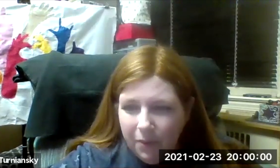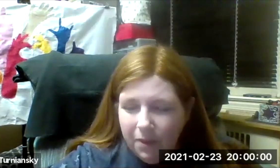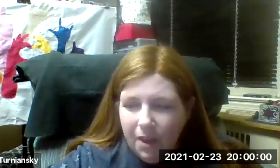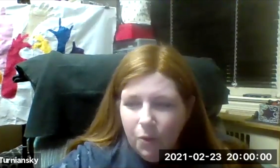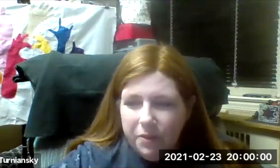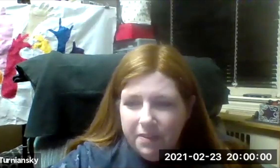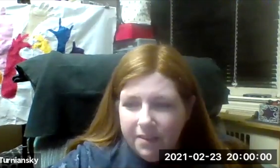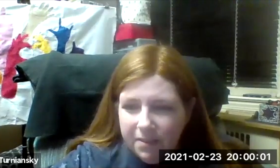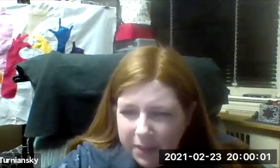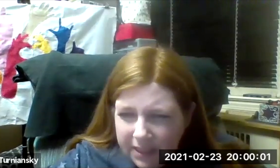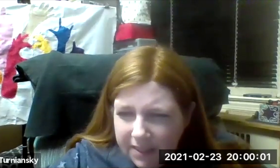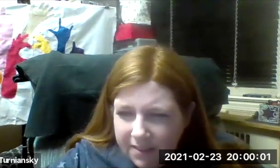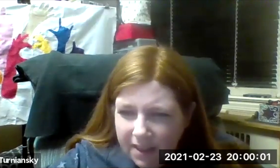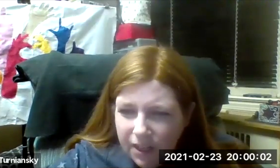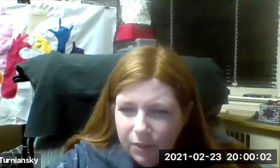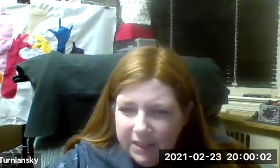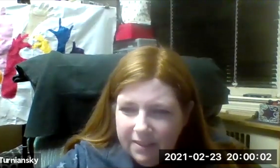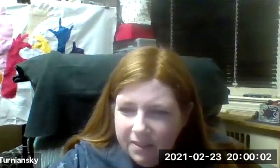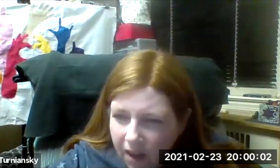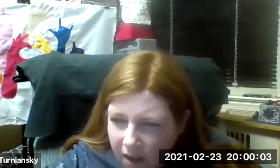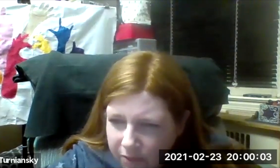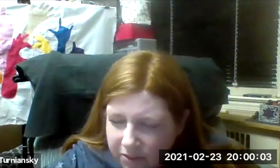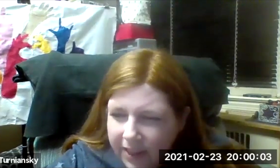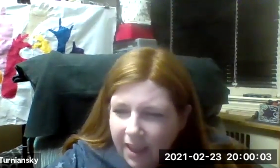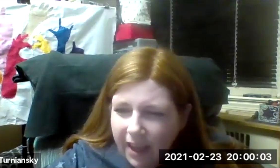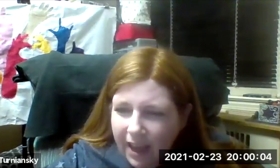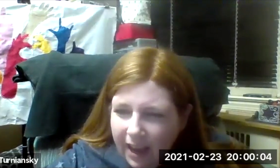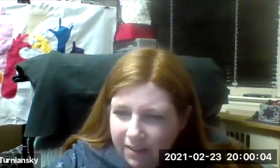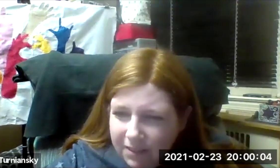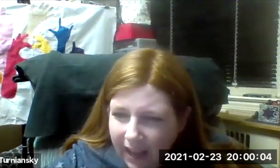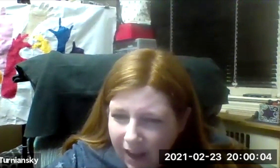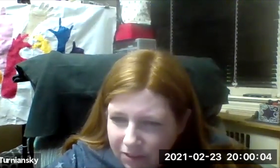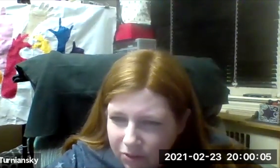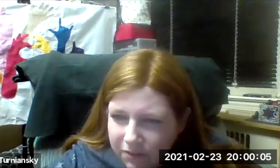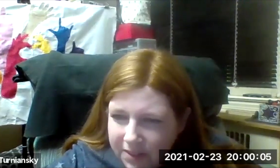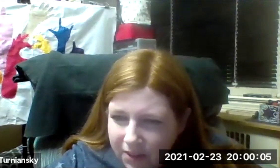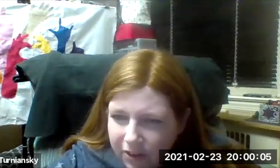People with Disabilities including -- sorry. How did